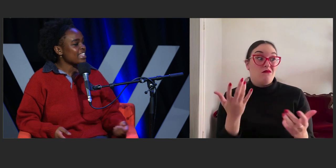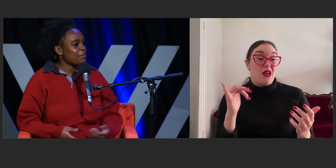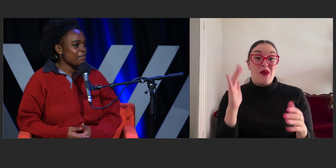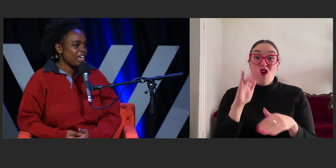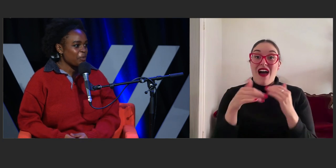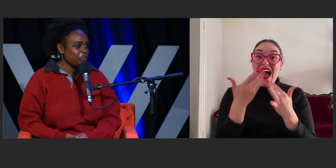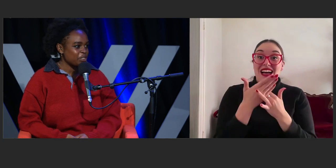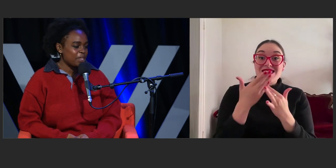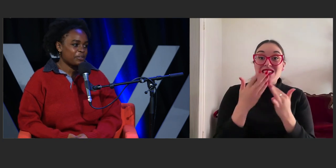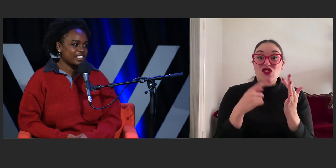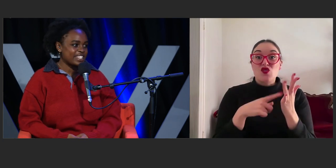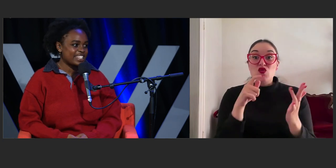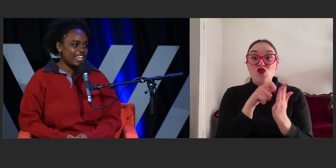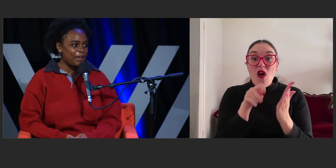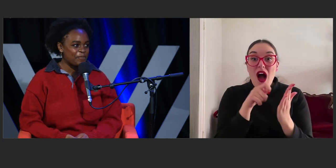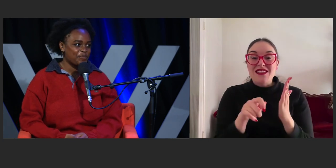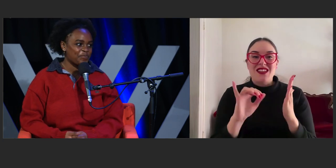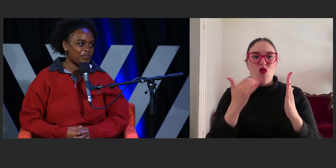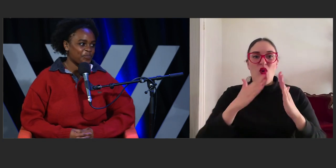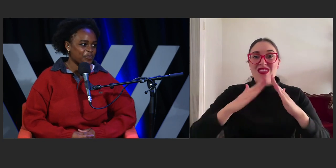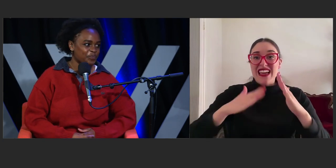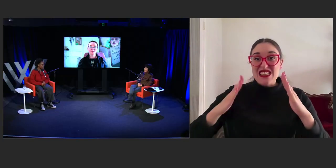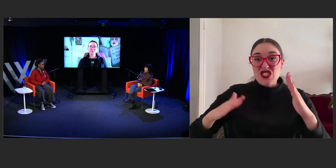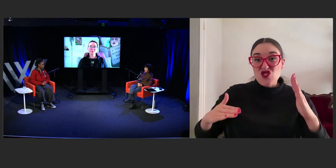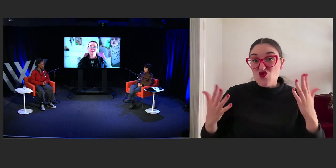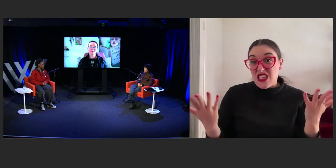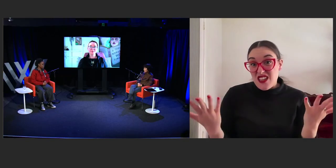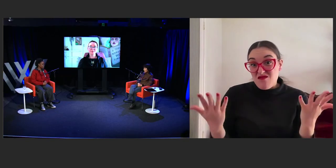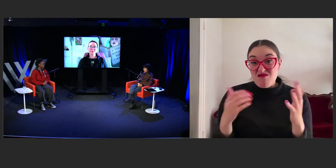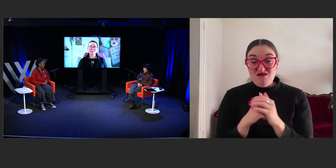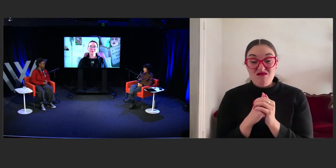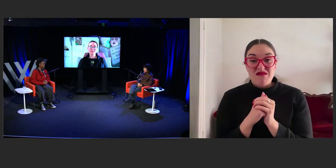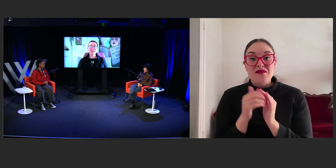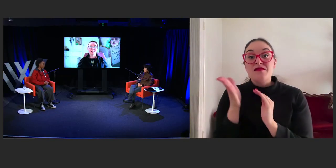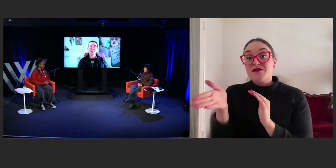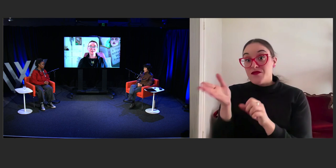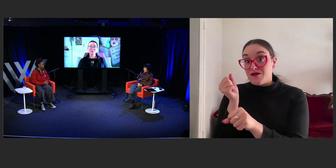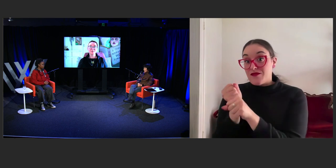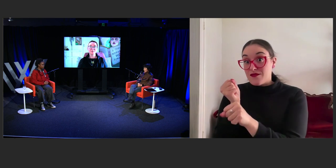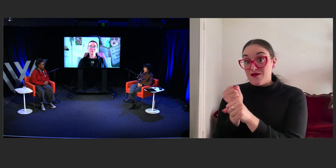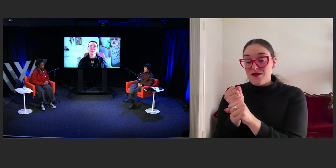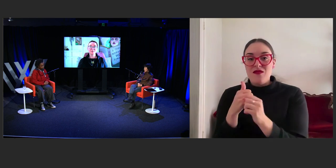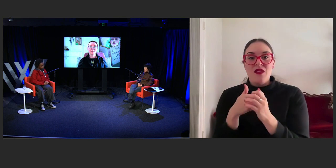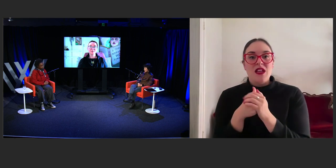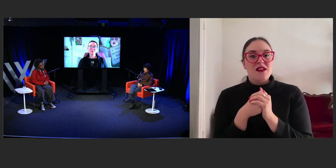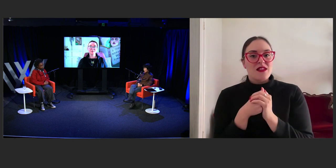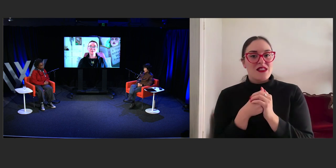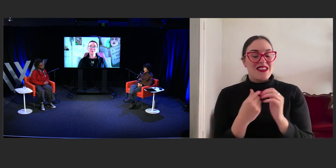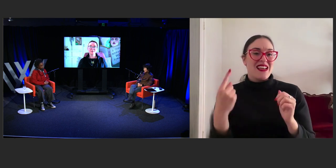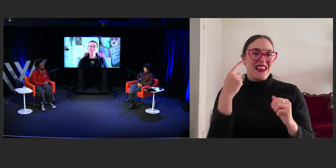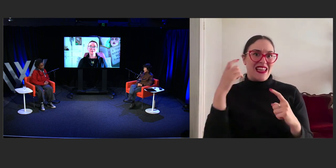that might be helpful to people listening today. Well I think that the main thing is to be persistent.